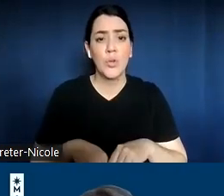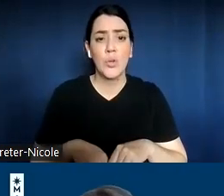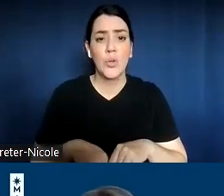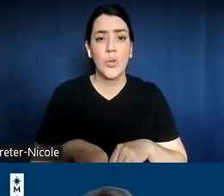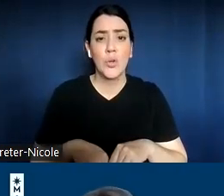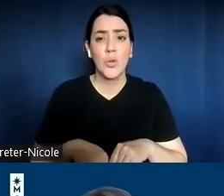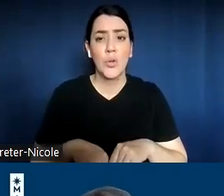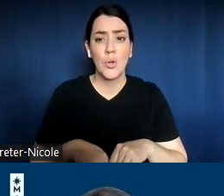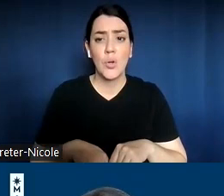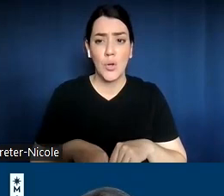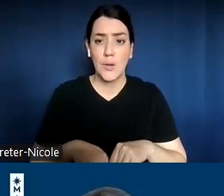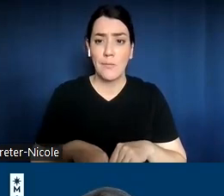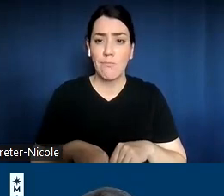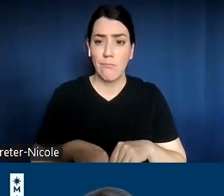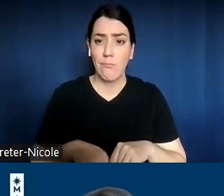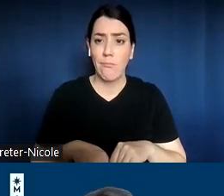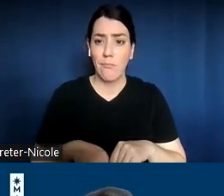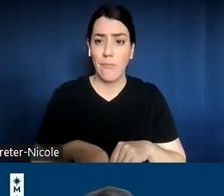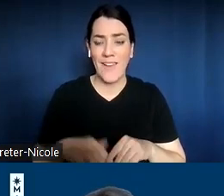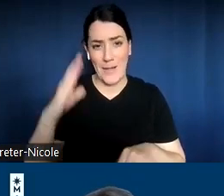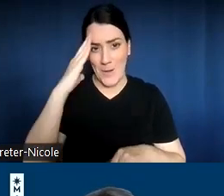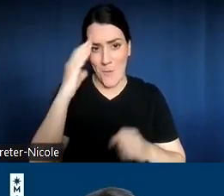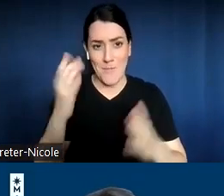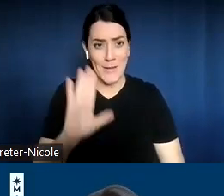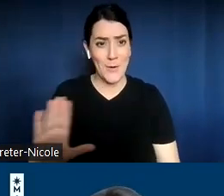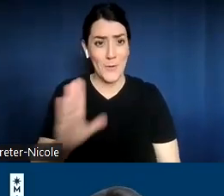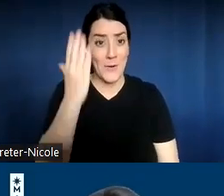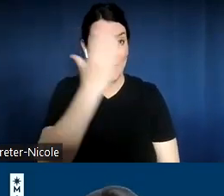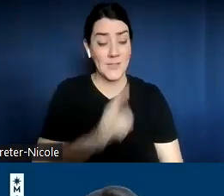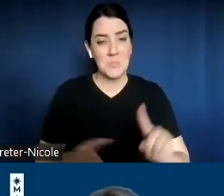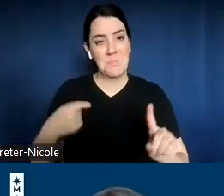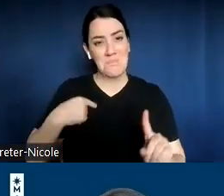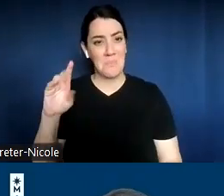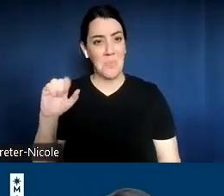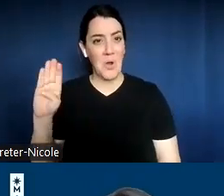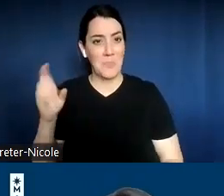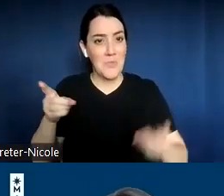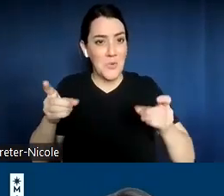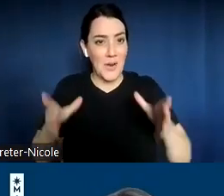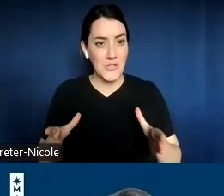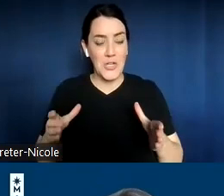I know many of you, but I am Barb, the Director of Community Engagement here at the OEN.